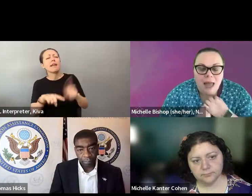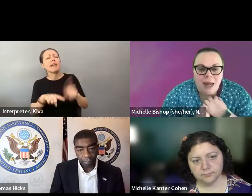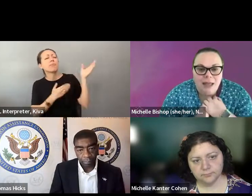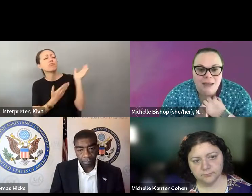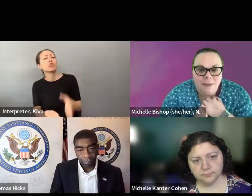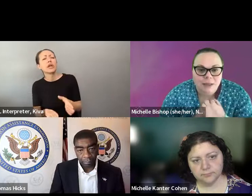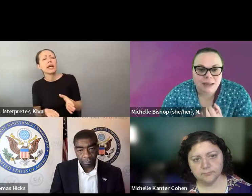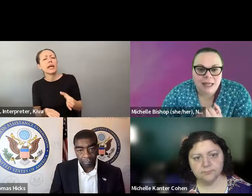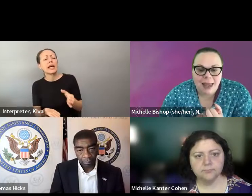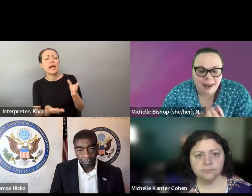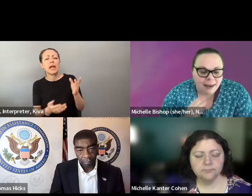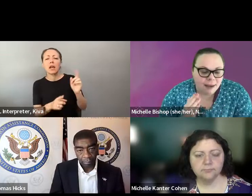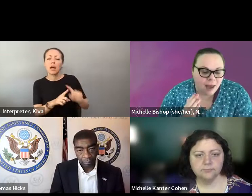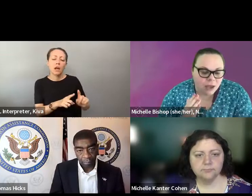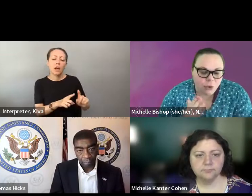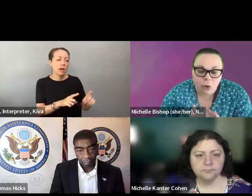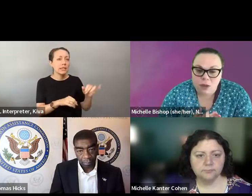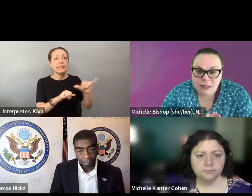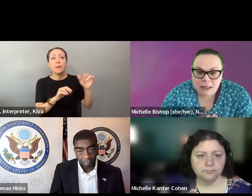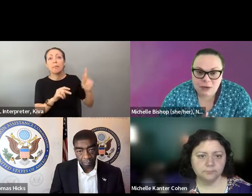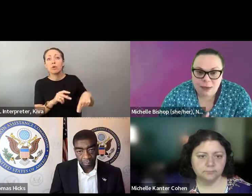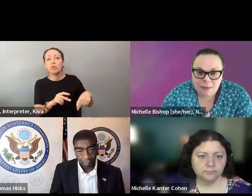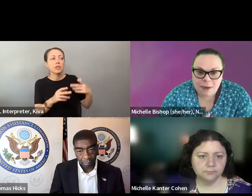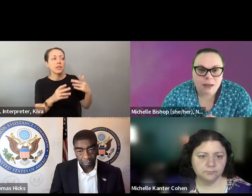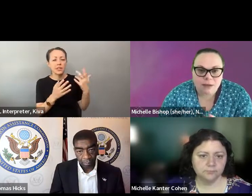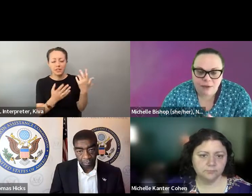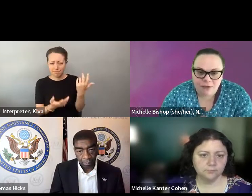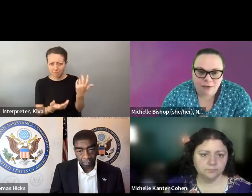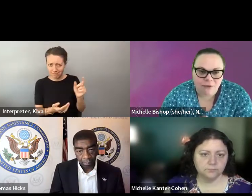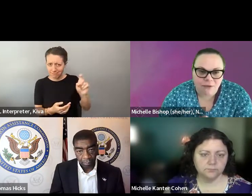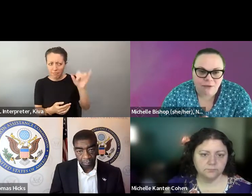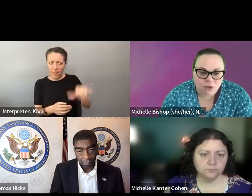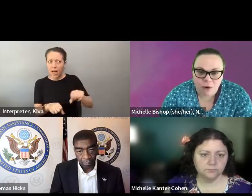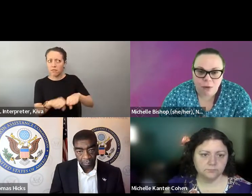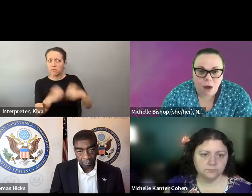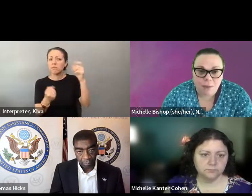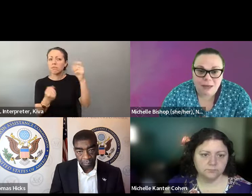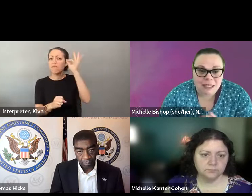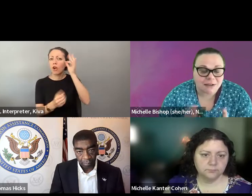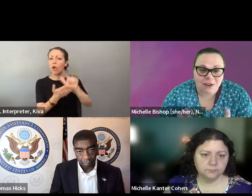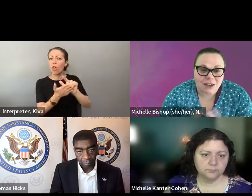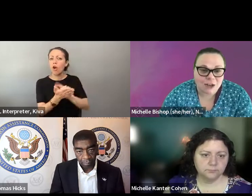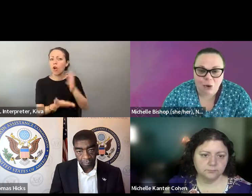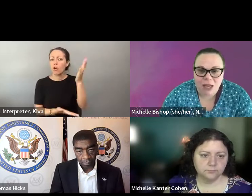Desire other than your employer or your union. Rep. That is federally protected, and me attempt to restrict who that person can be? that person can be is a violation of federal law, any